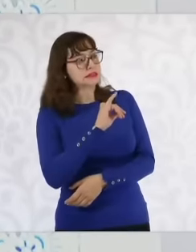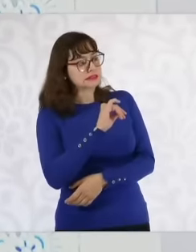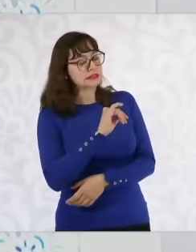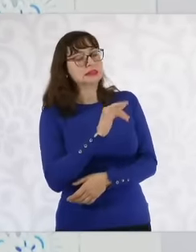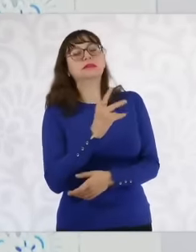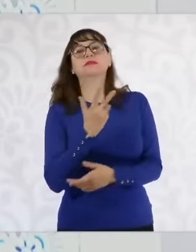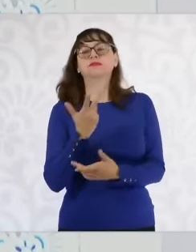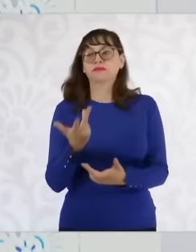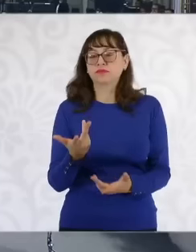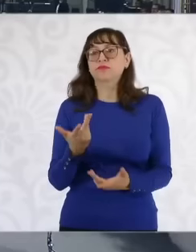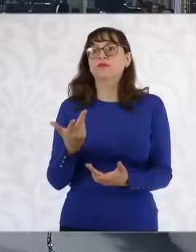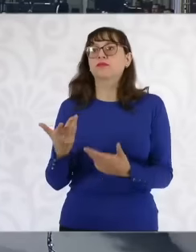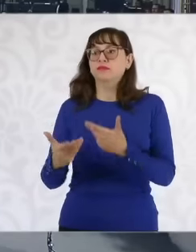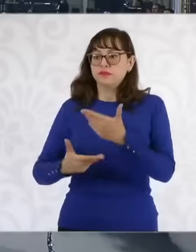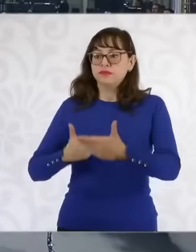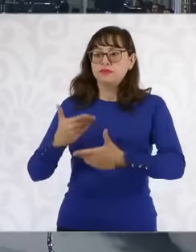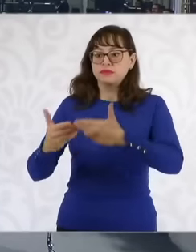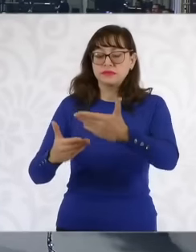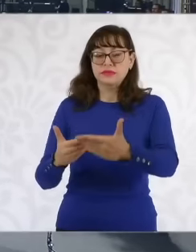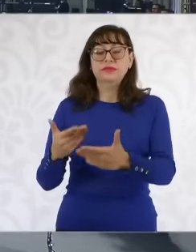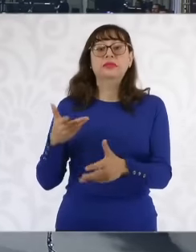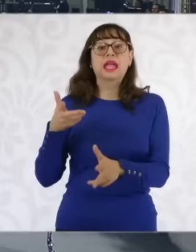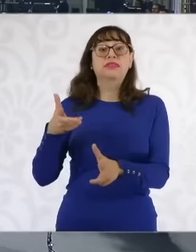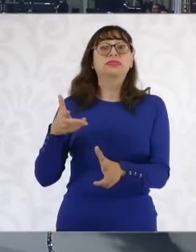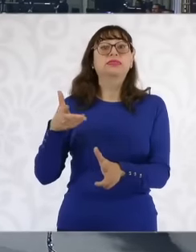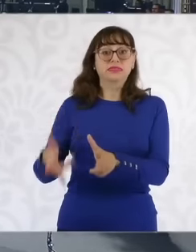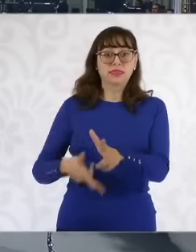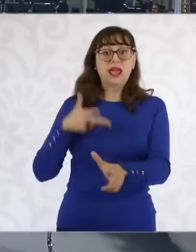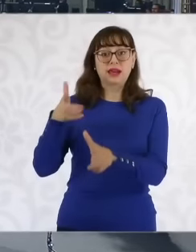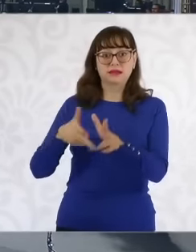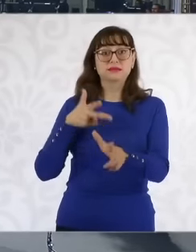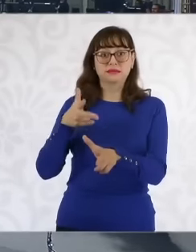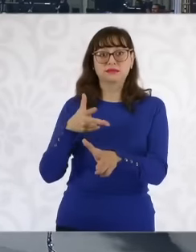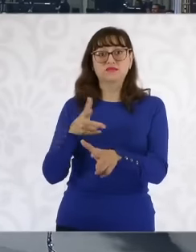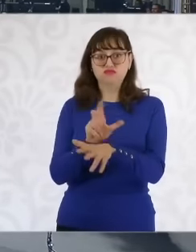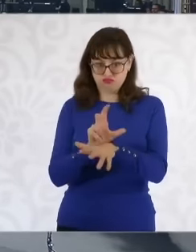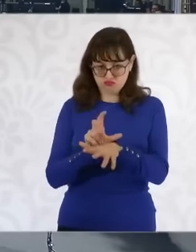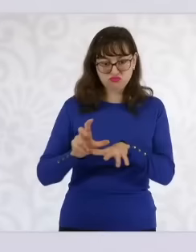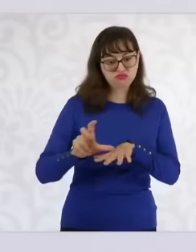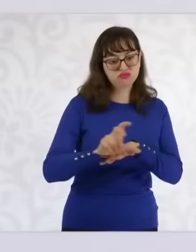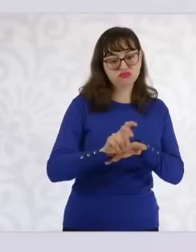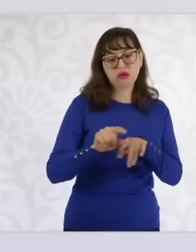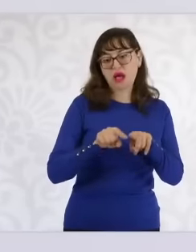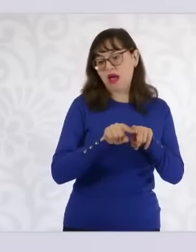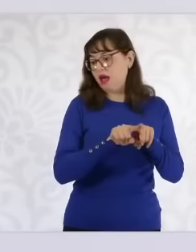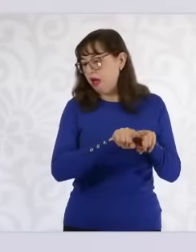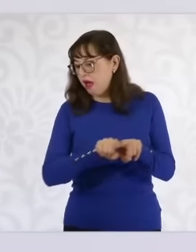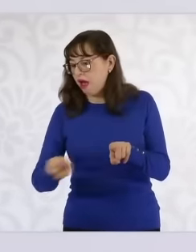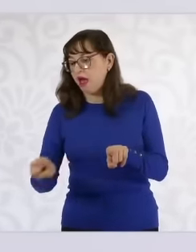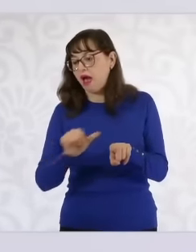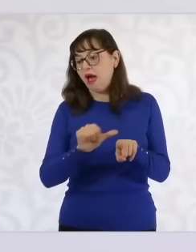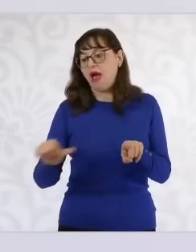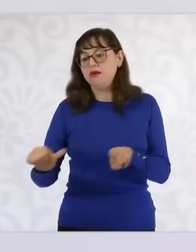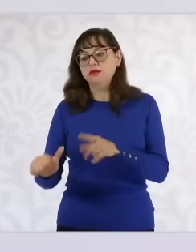But it goes to get to the city of Hidalgo, the admiral knows it very well, he was in charge of